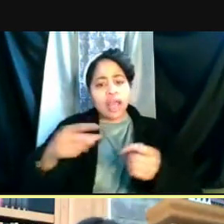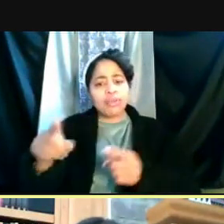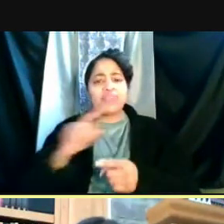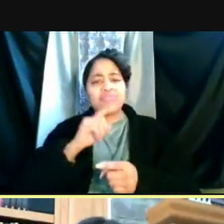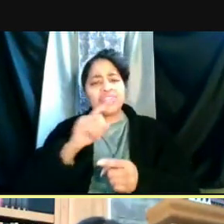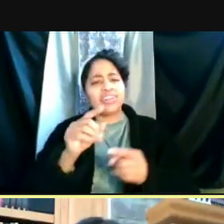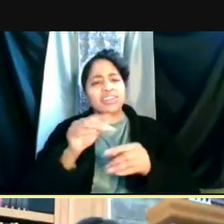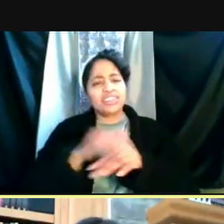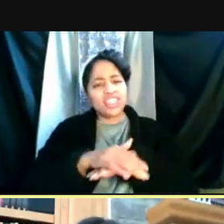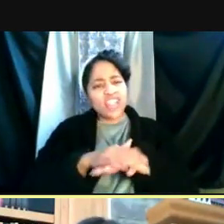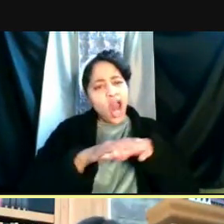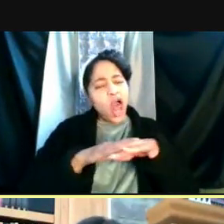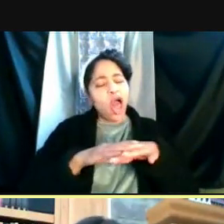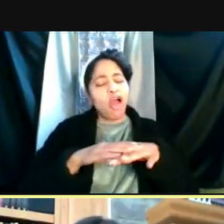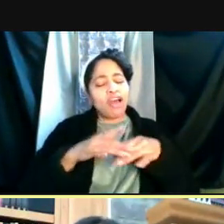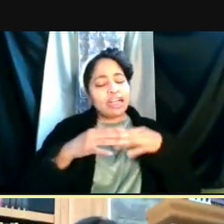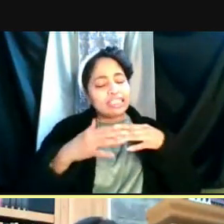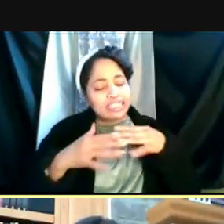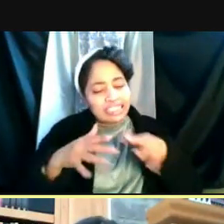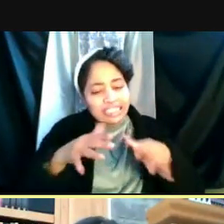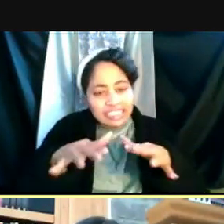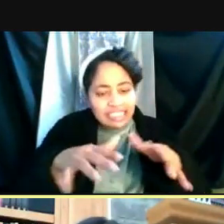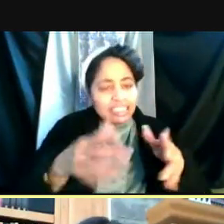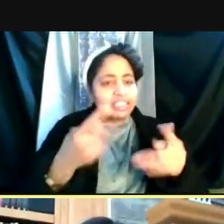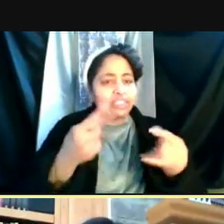I know it's frustrating, but I think it's gonna get better.